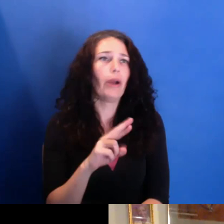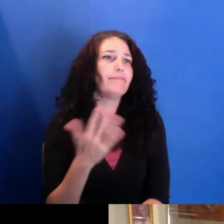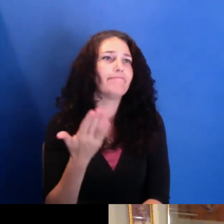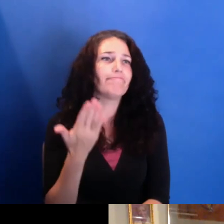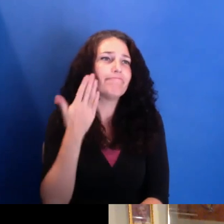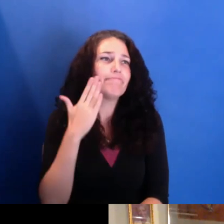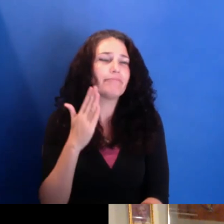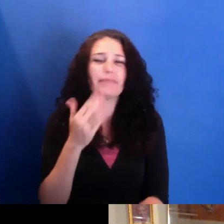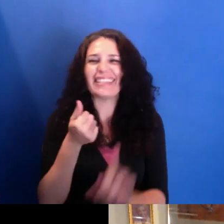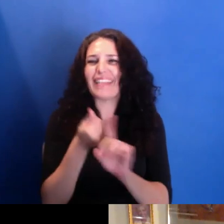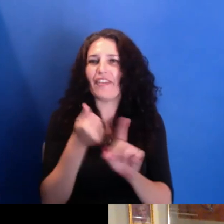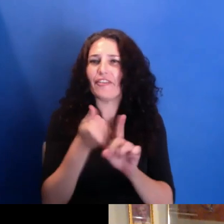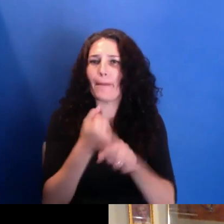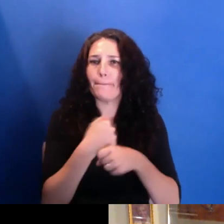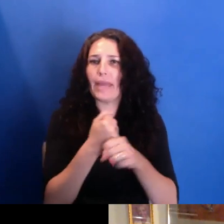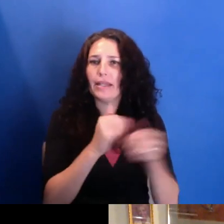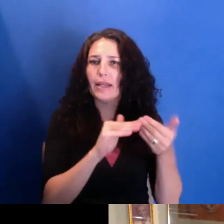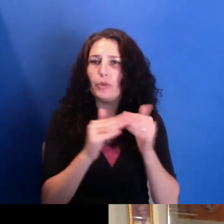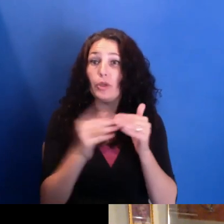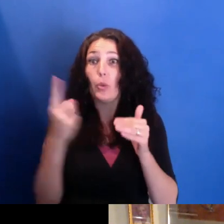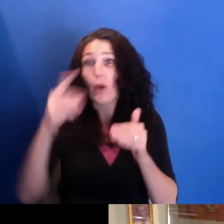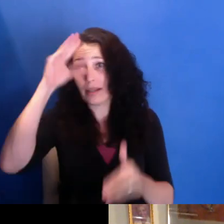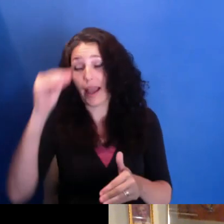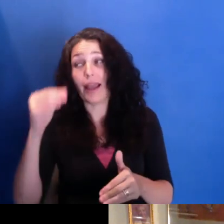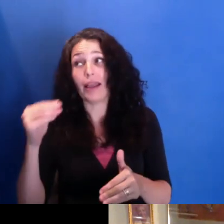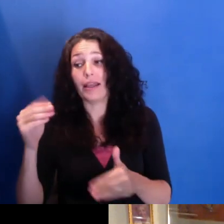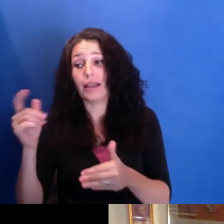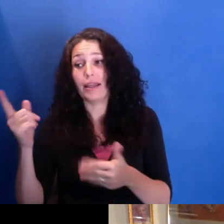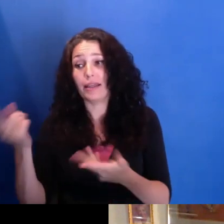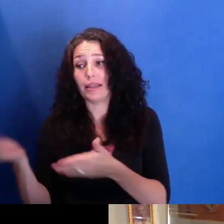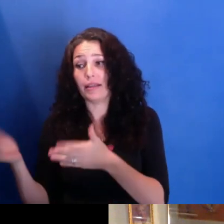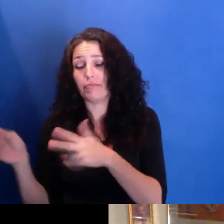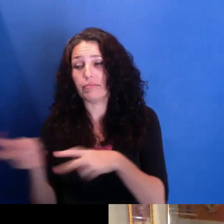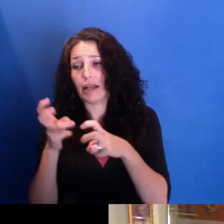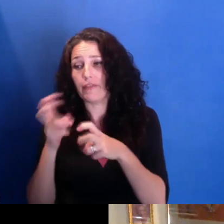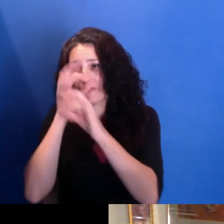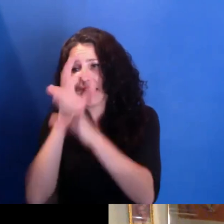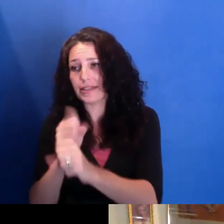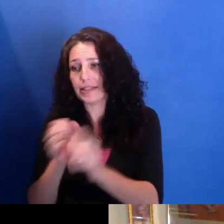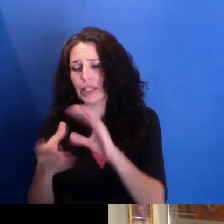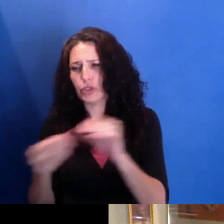There was one fascinating story by a guy, Brian-- what was his name?